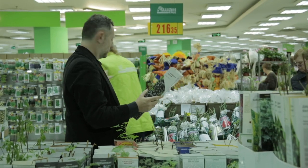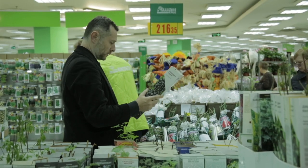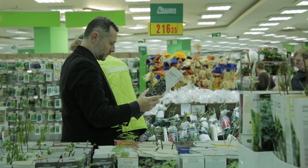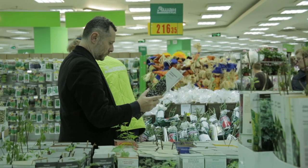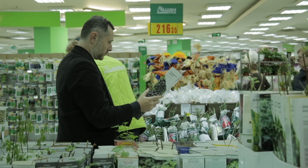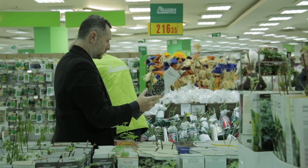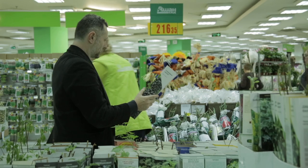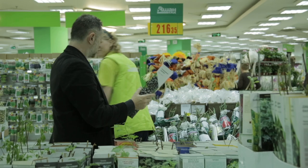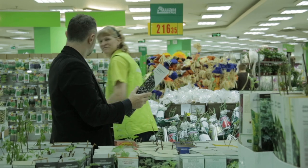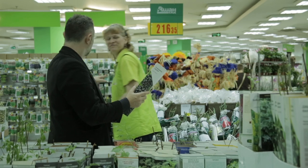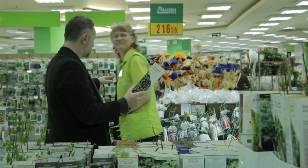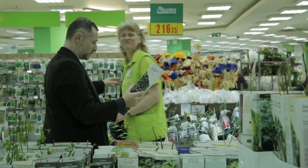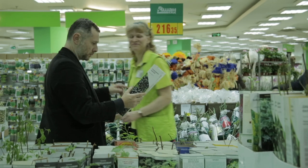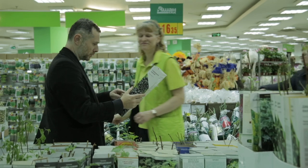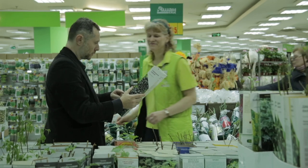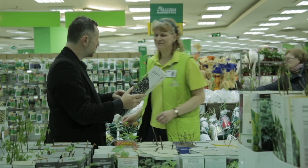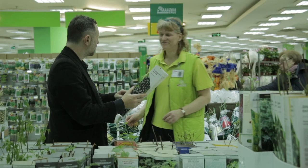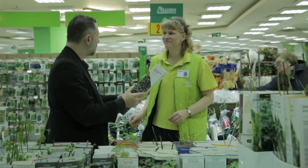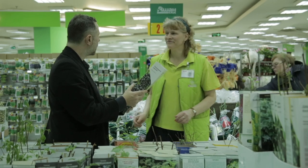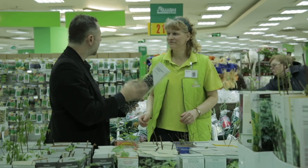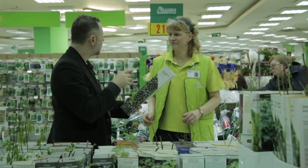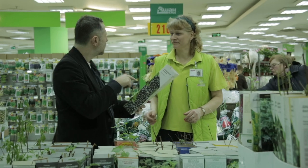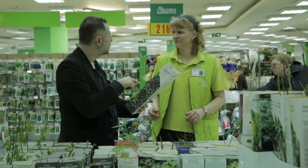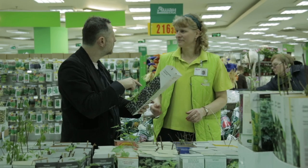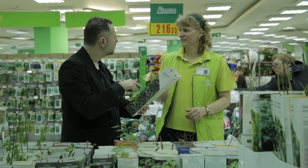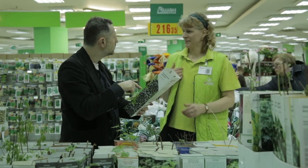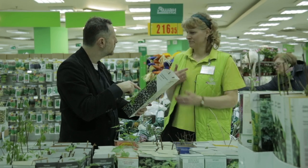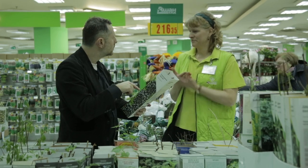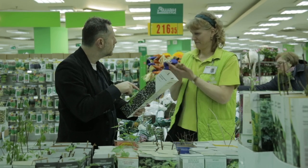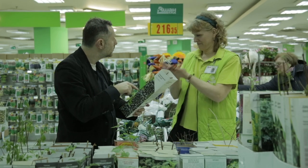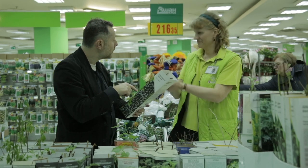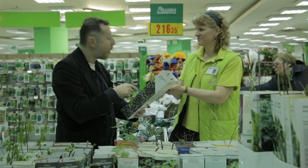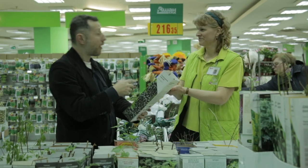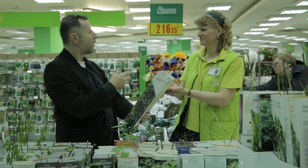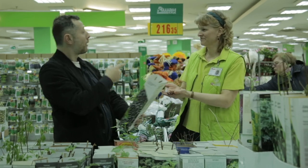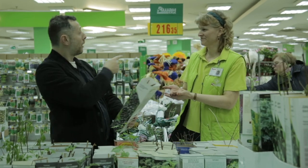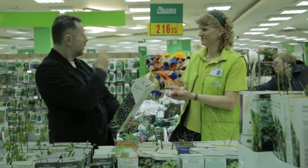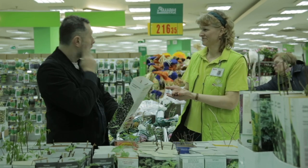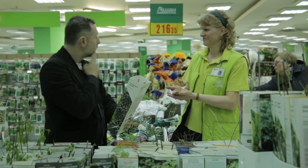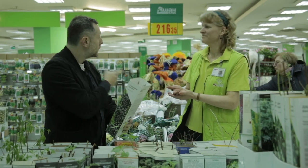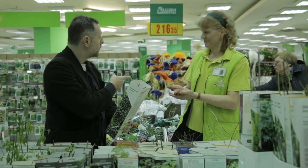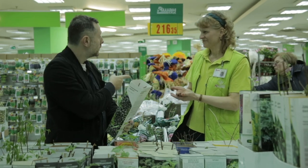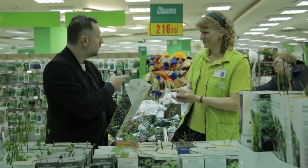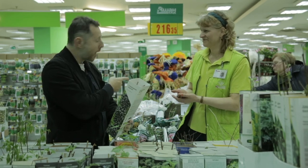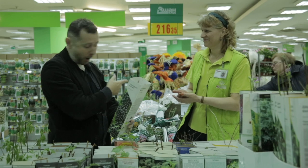Arkady: Excuse me… Florist: Can I help you? Arkady: Oh, you’re Deaf?